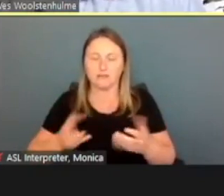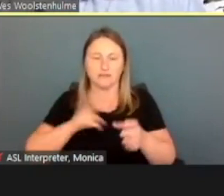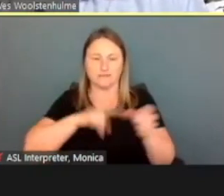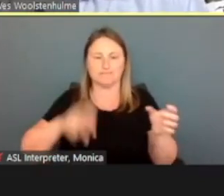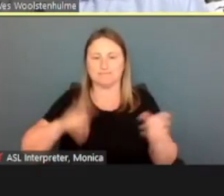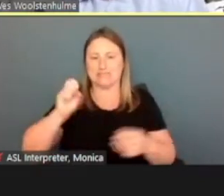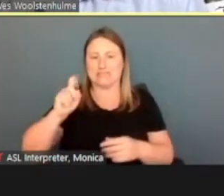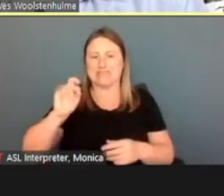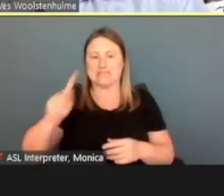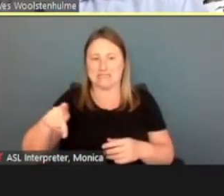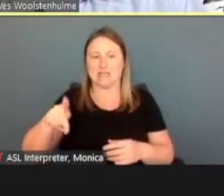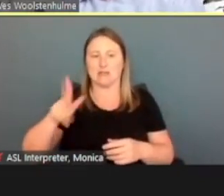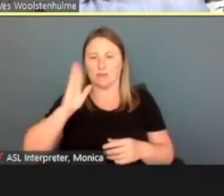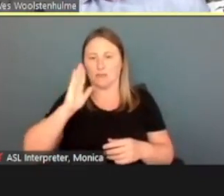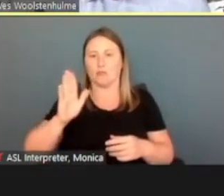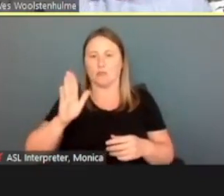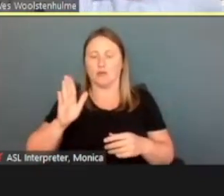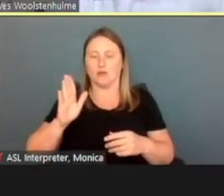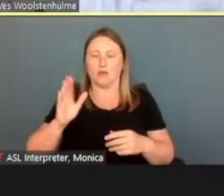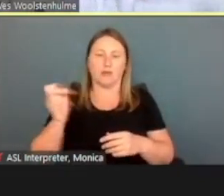they would go to enter the second household member.